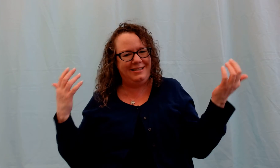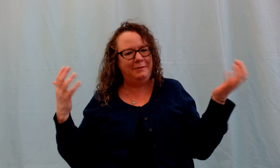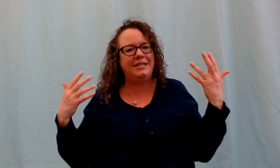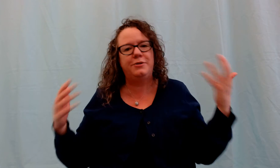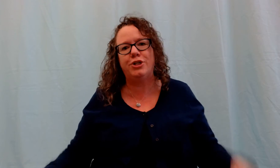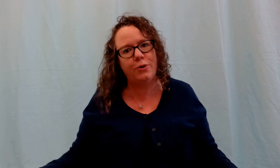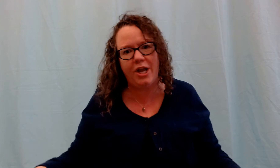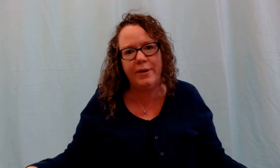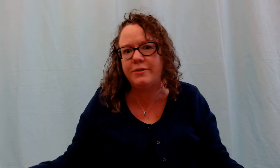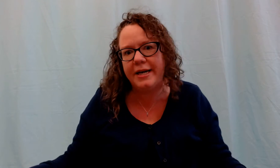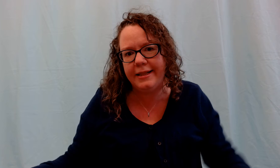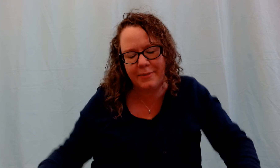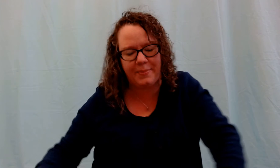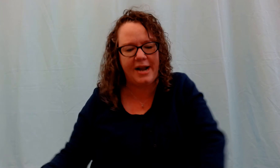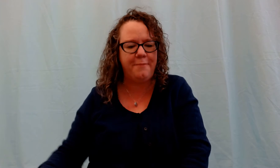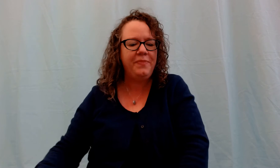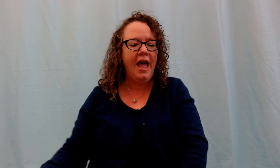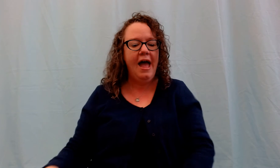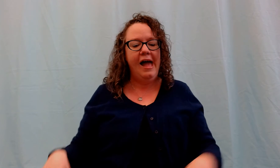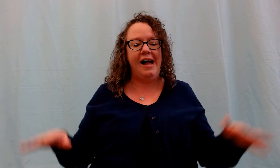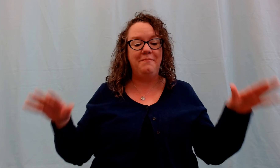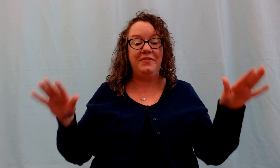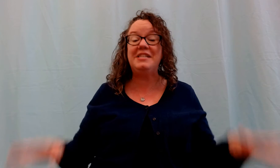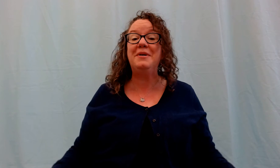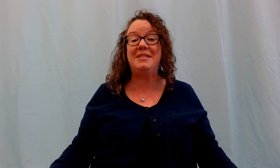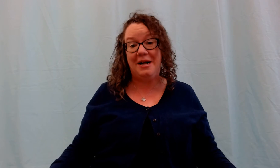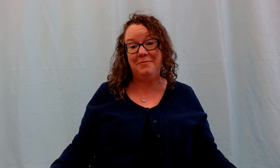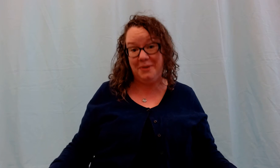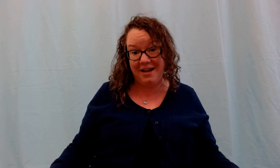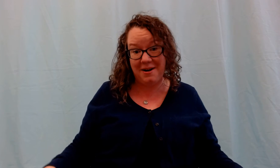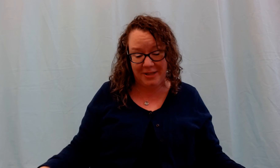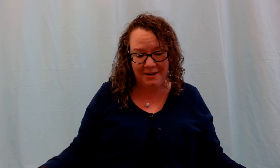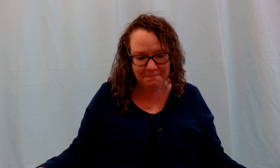because they're so cute we just want to eat them up I know. This one is called putting on a plate.